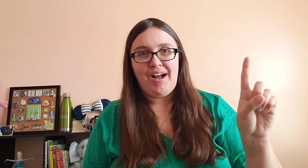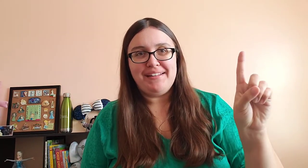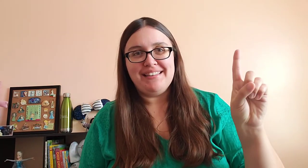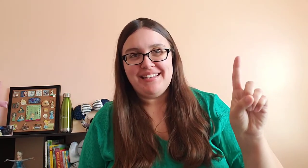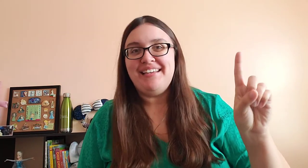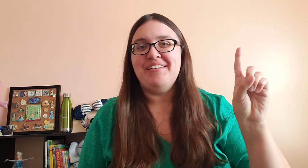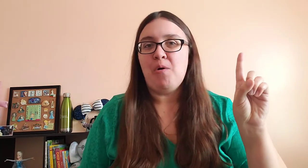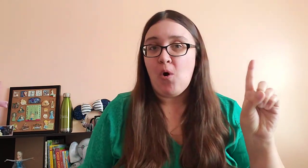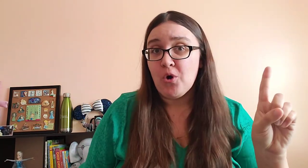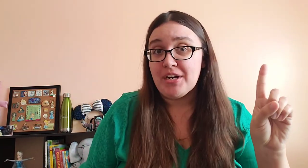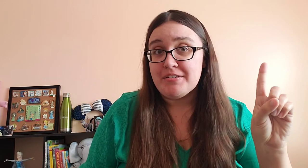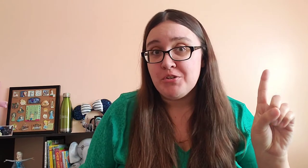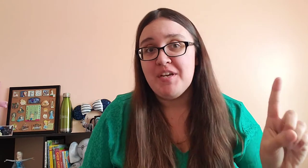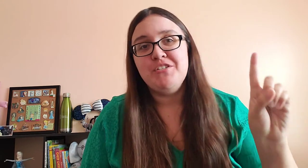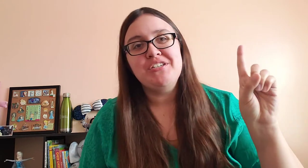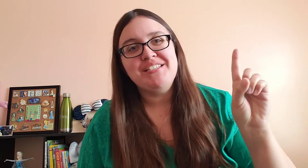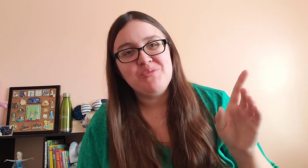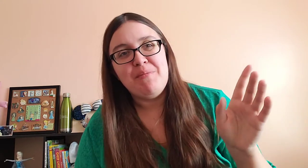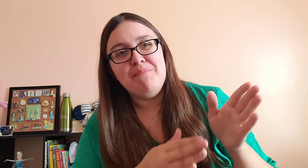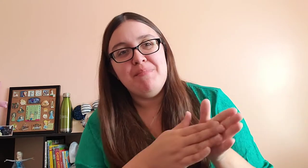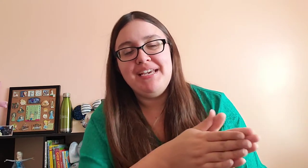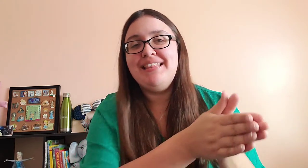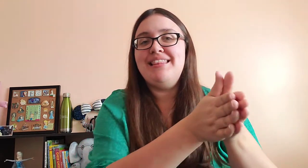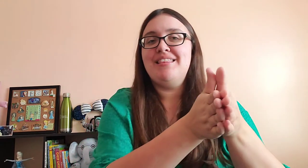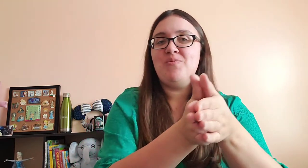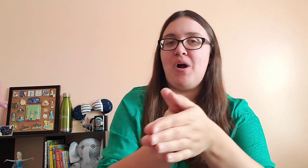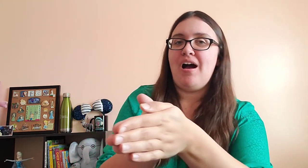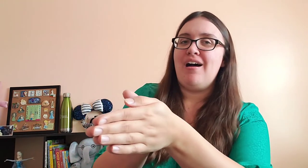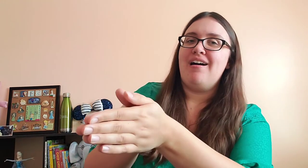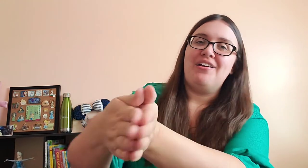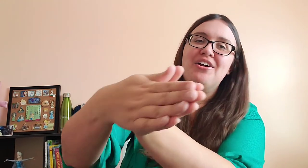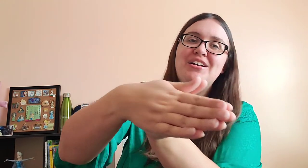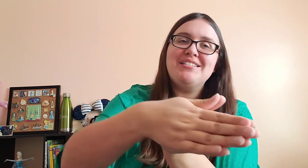One little orange fish swimming in the water,